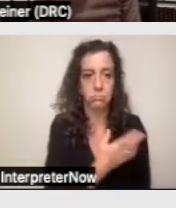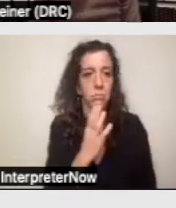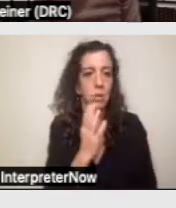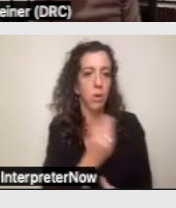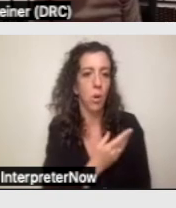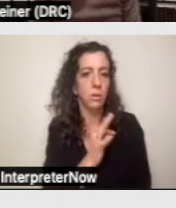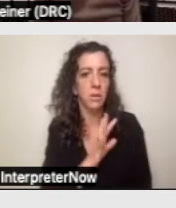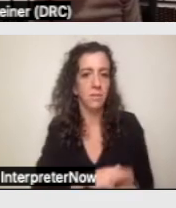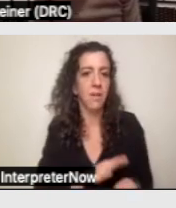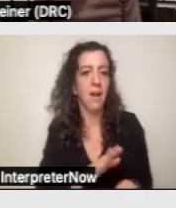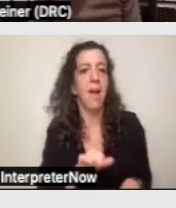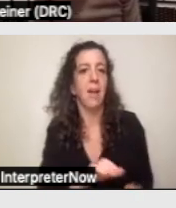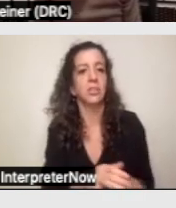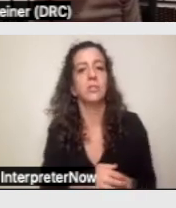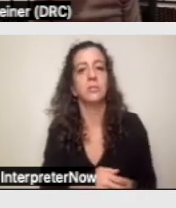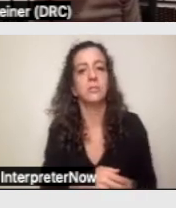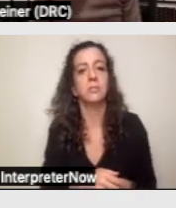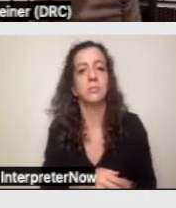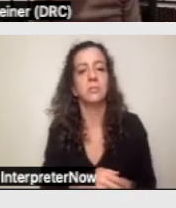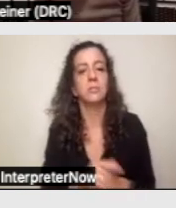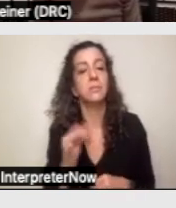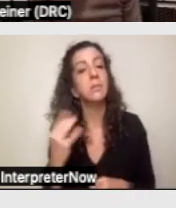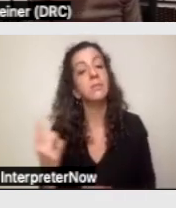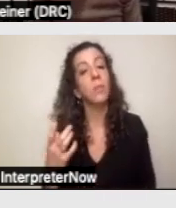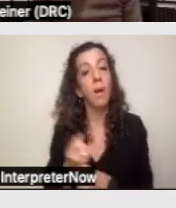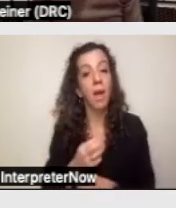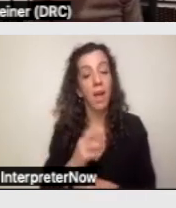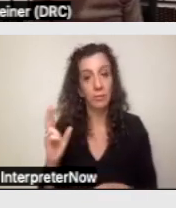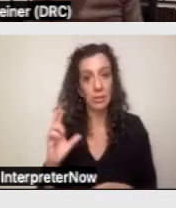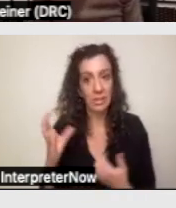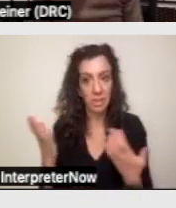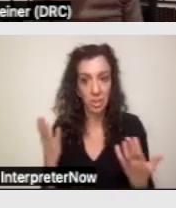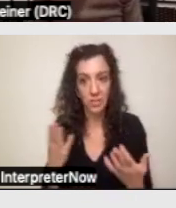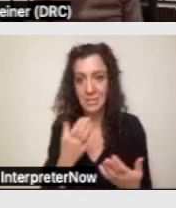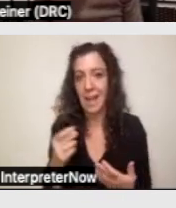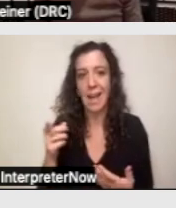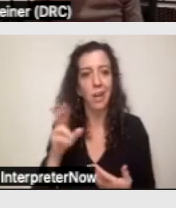If someone is receiving regional center services and a regional center decides to terminate